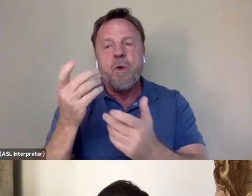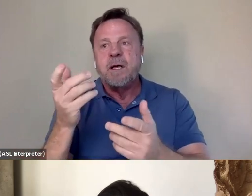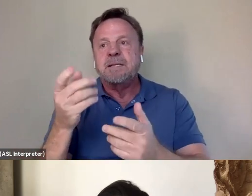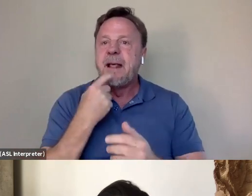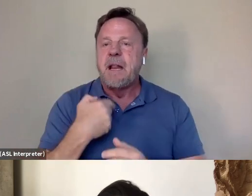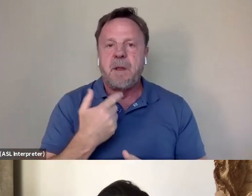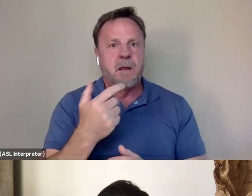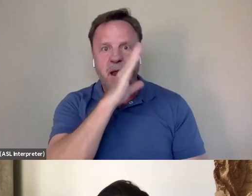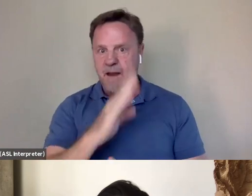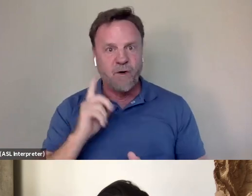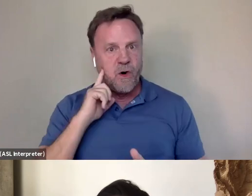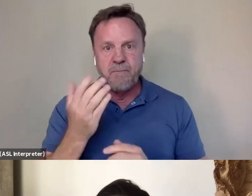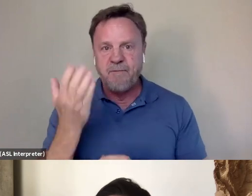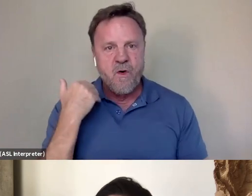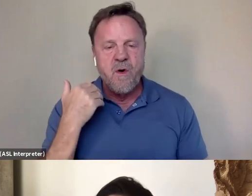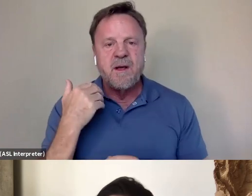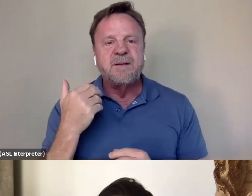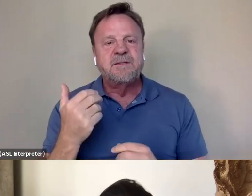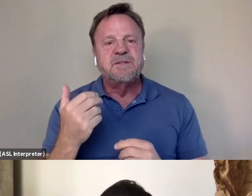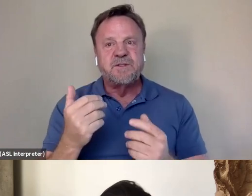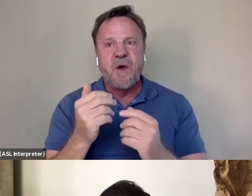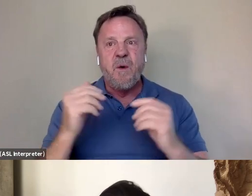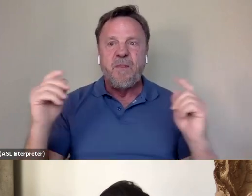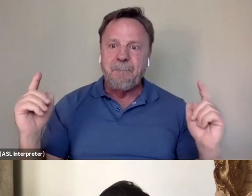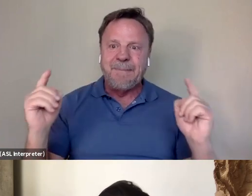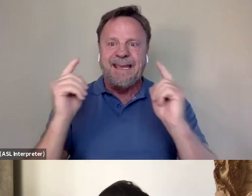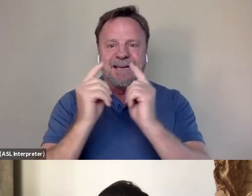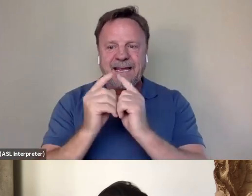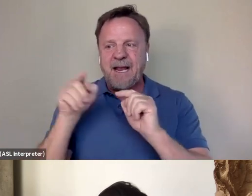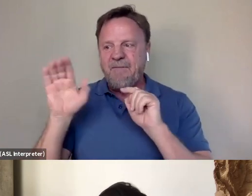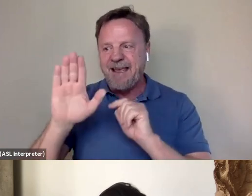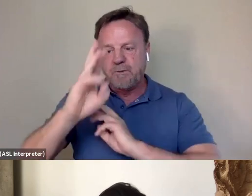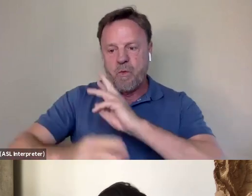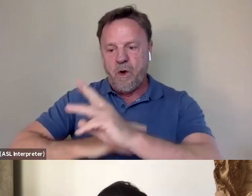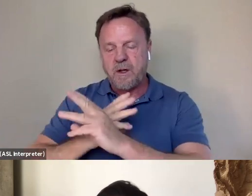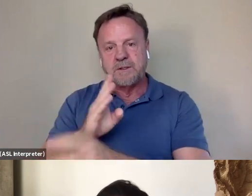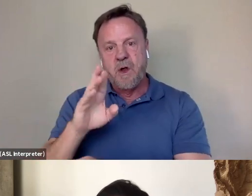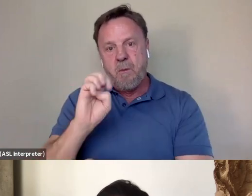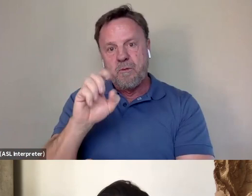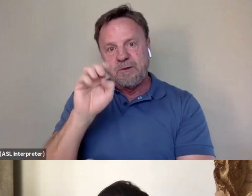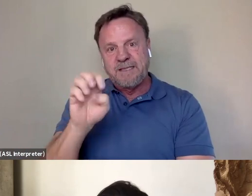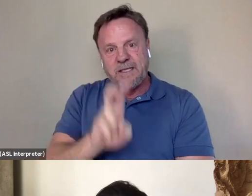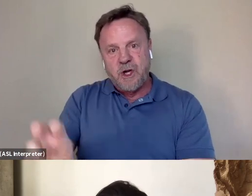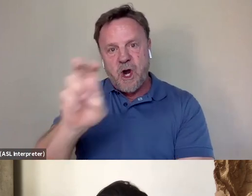And I just felt the meeting of those worlds in terms of, you know, Bruce Lee's journey, Bao's personal, you know,